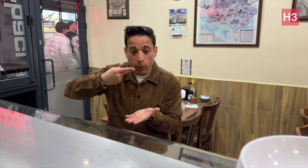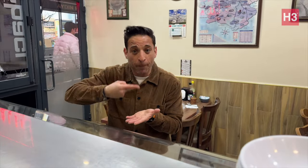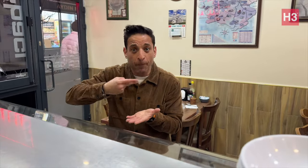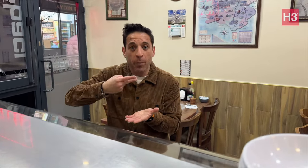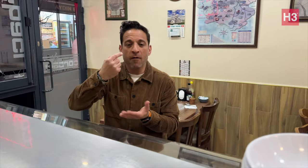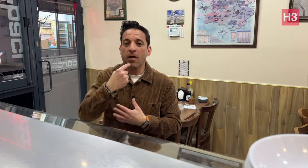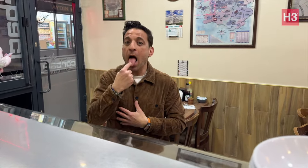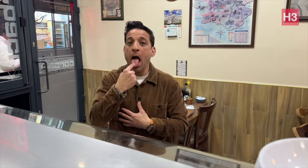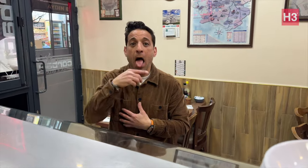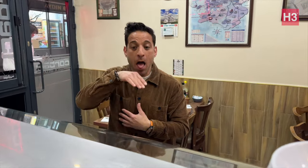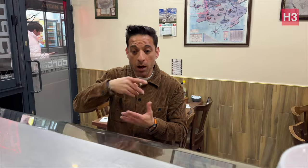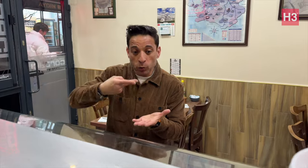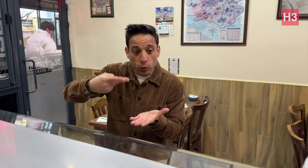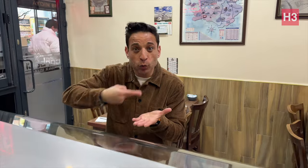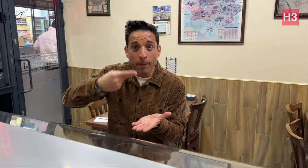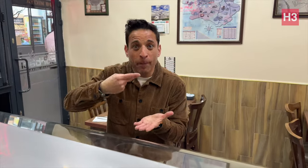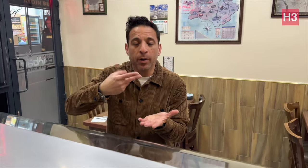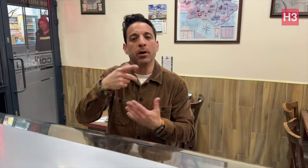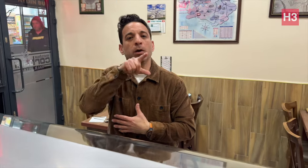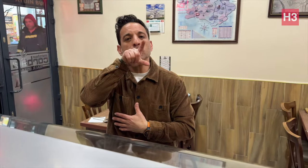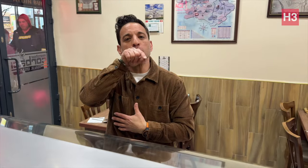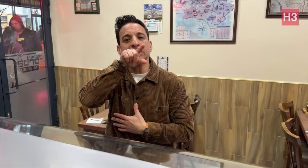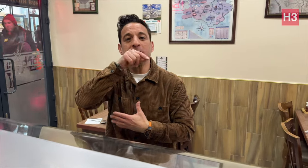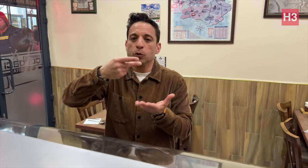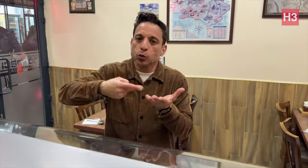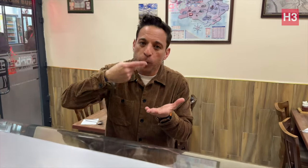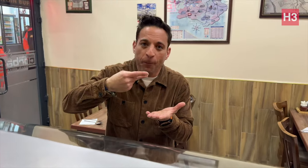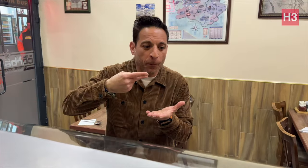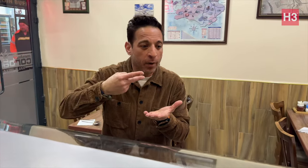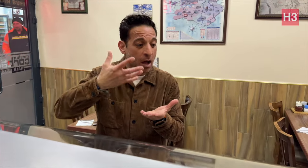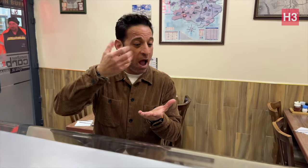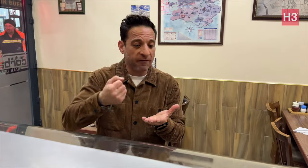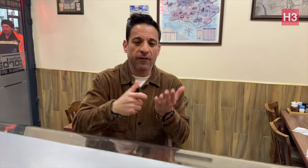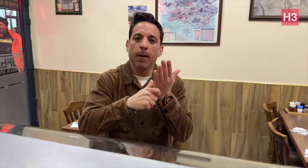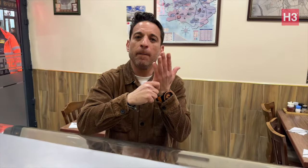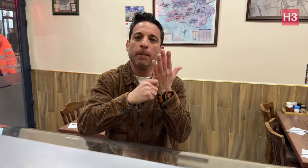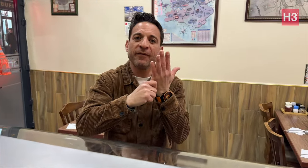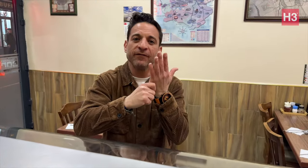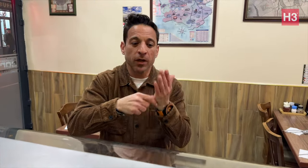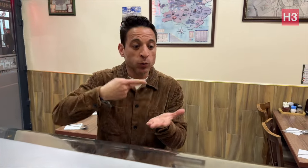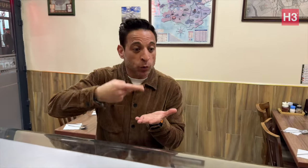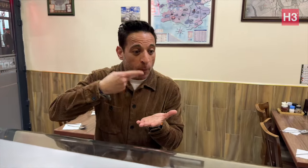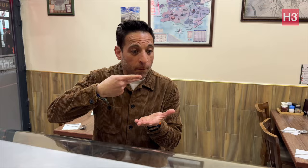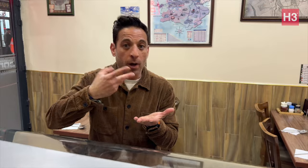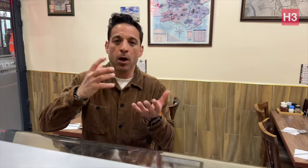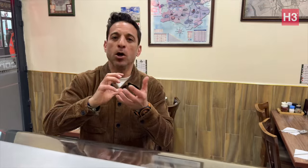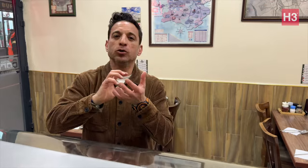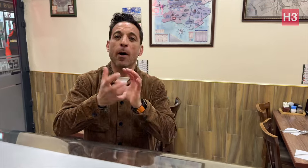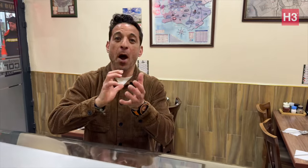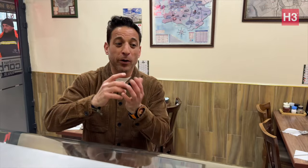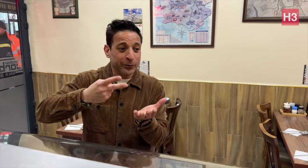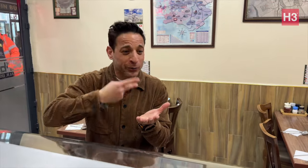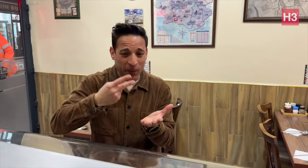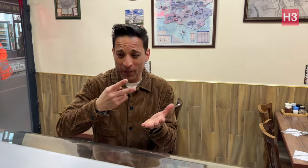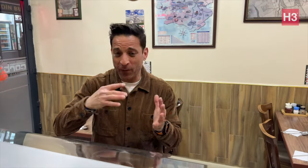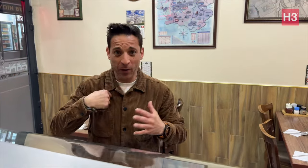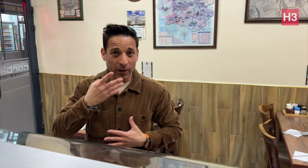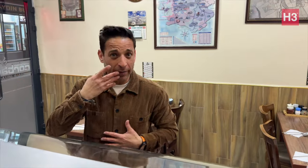soup, soup with tongue meat, chicken soup, beef soup, and tomato soup.